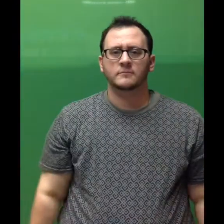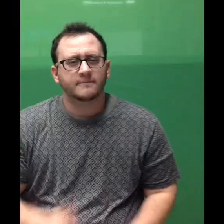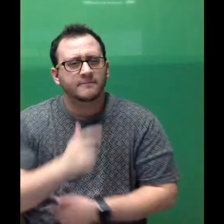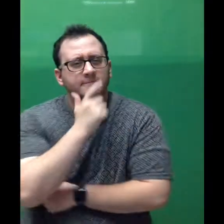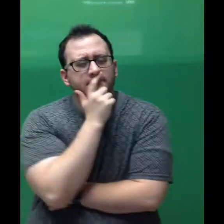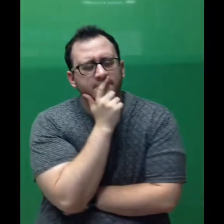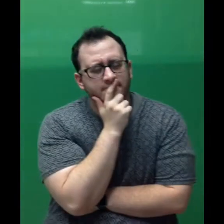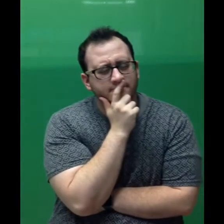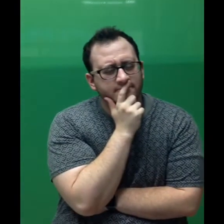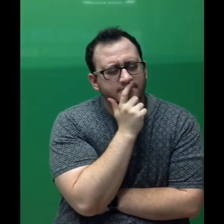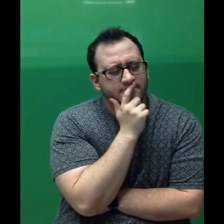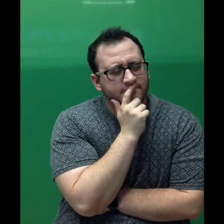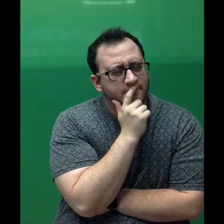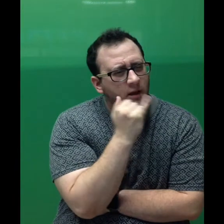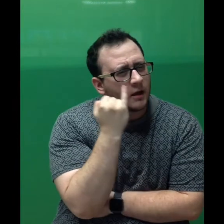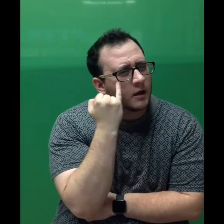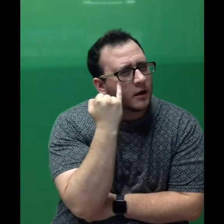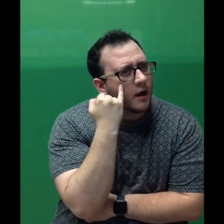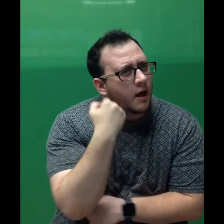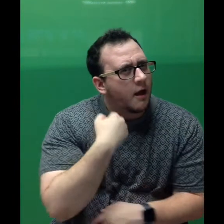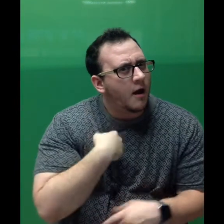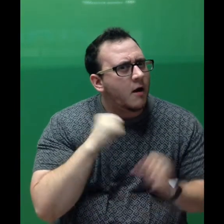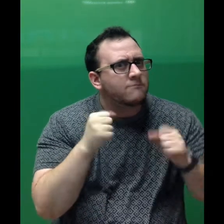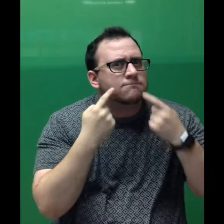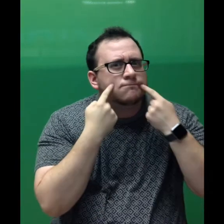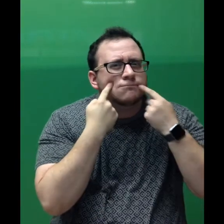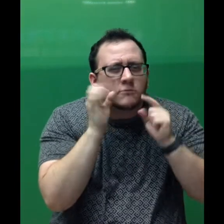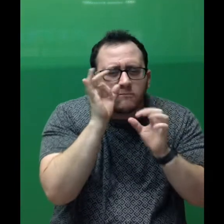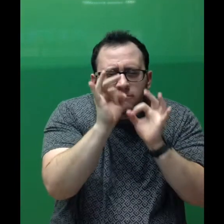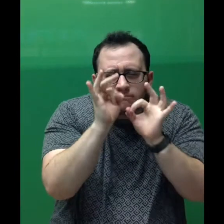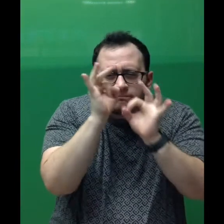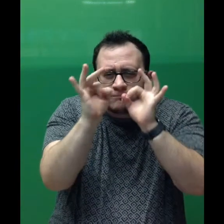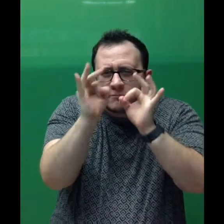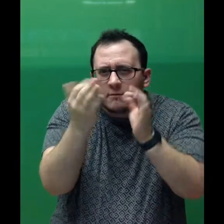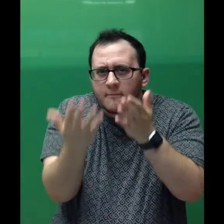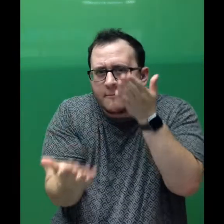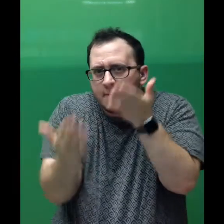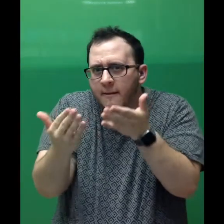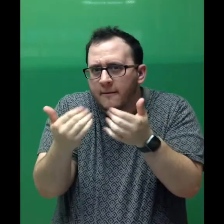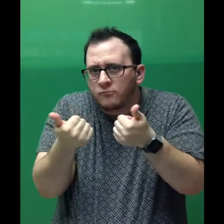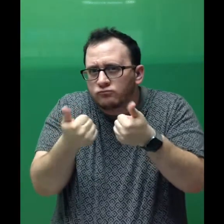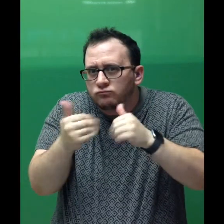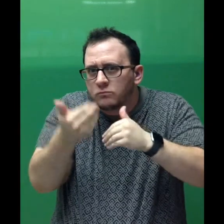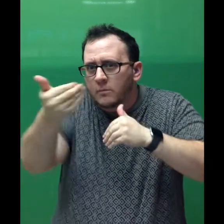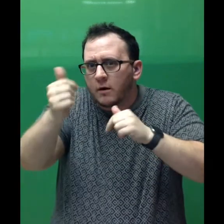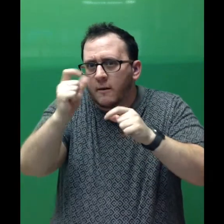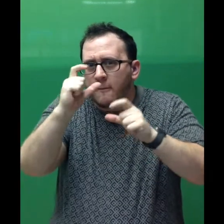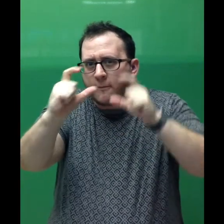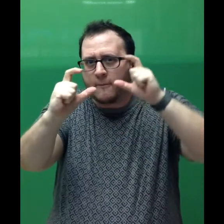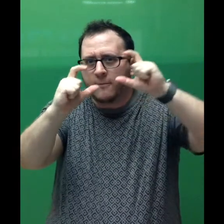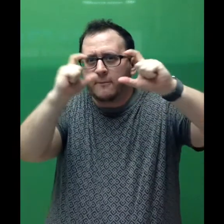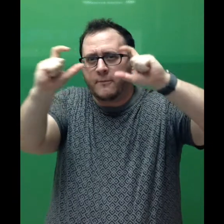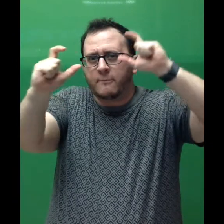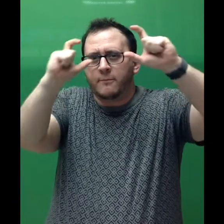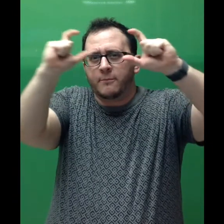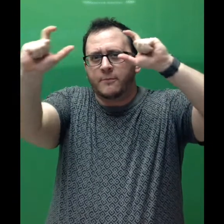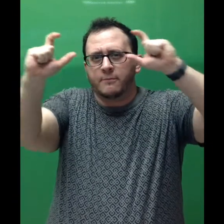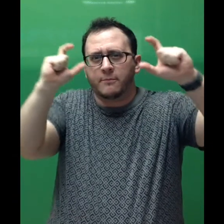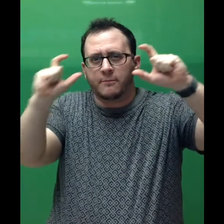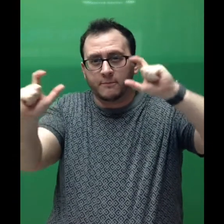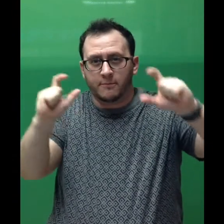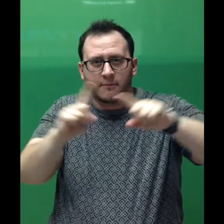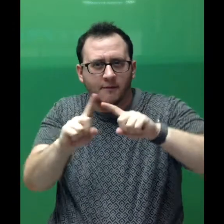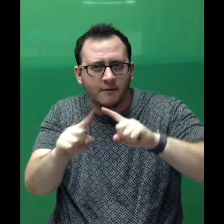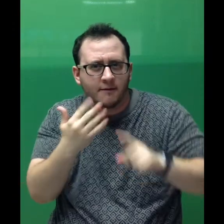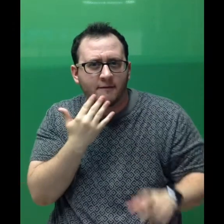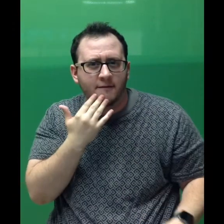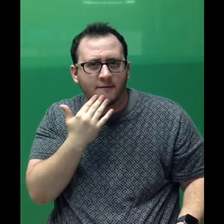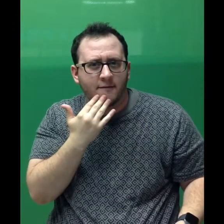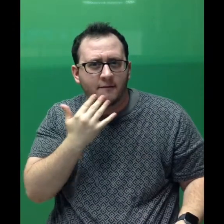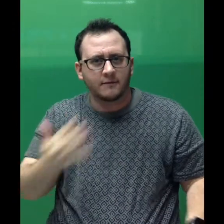"If I can make little dots, I can make BIG dots too."